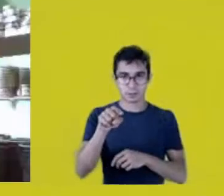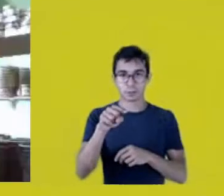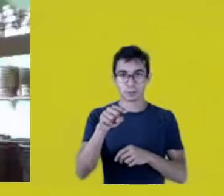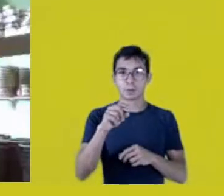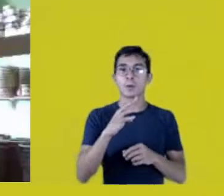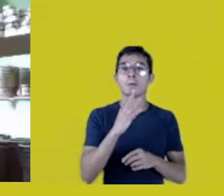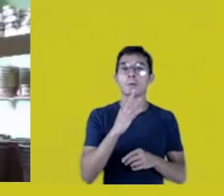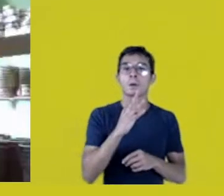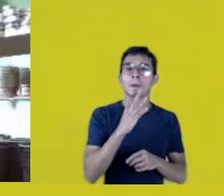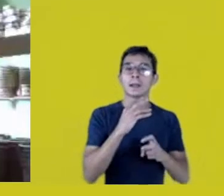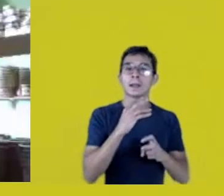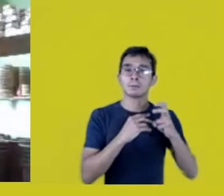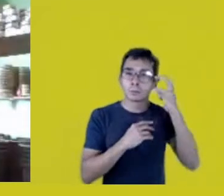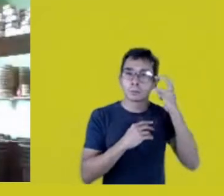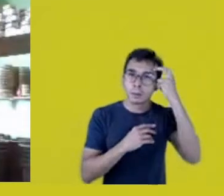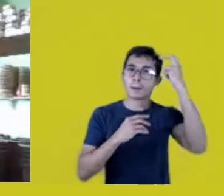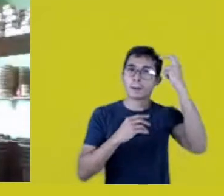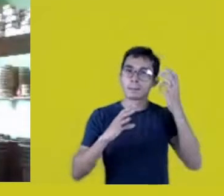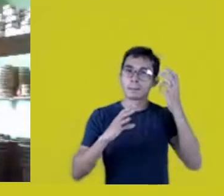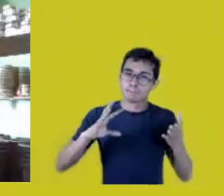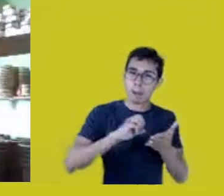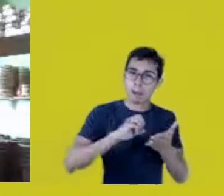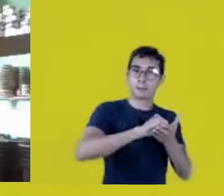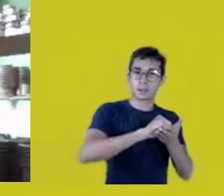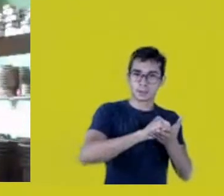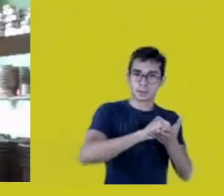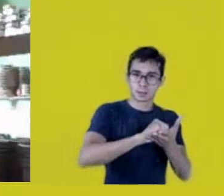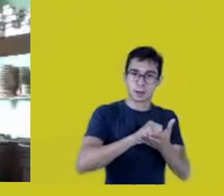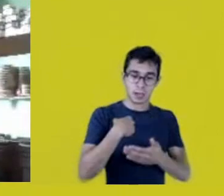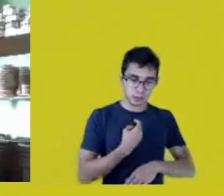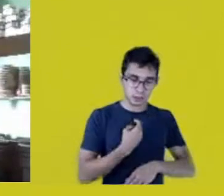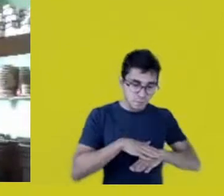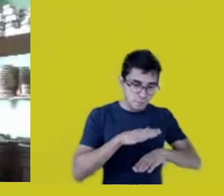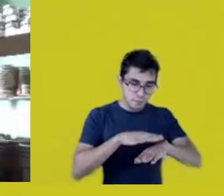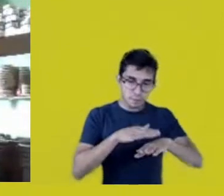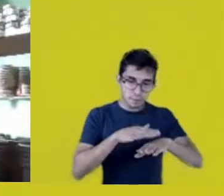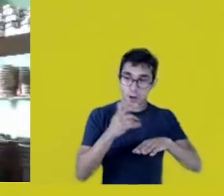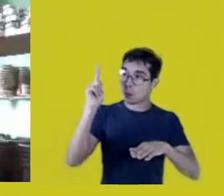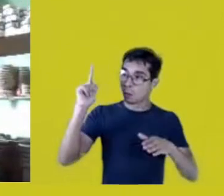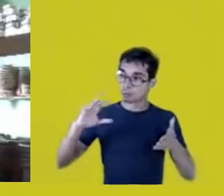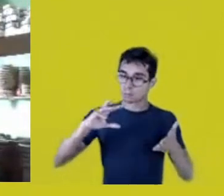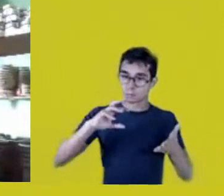of Native knowledge and know-how as well.